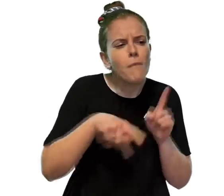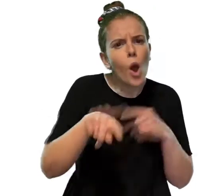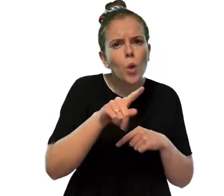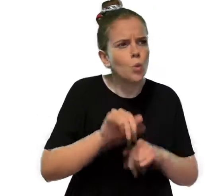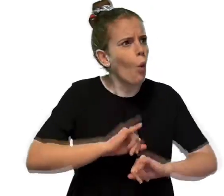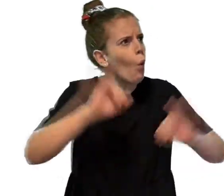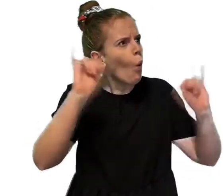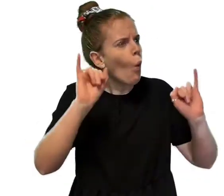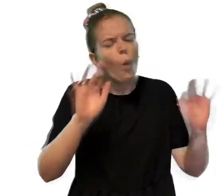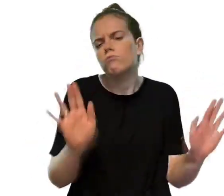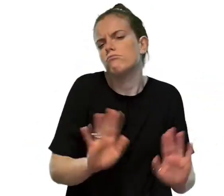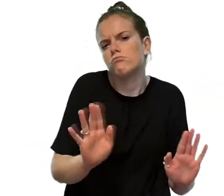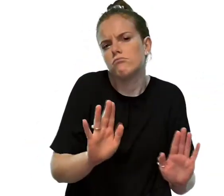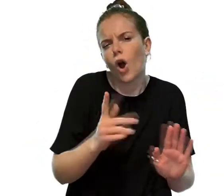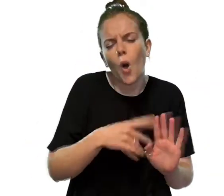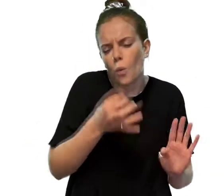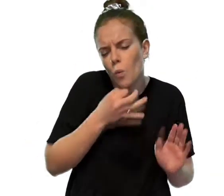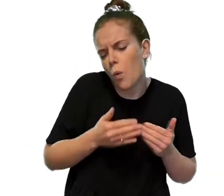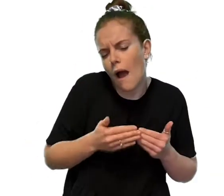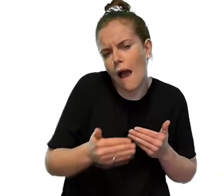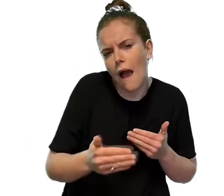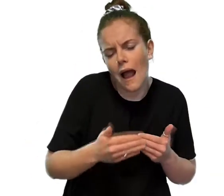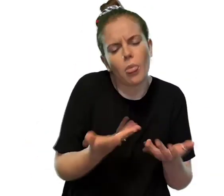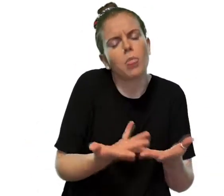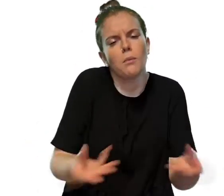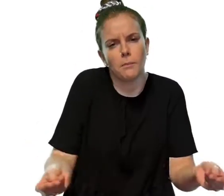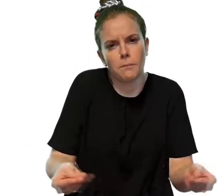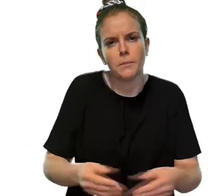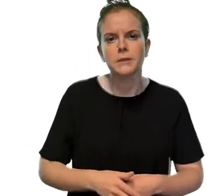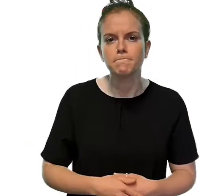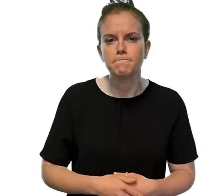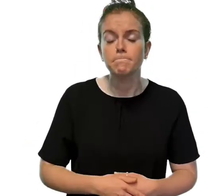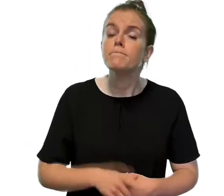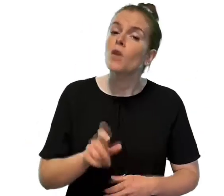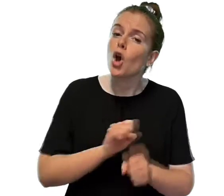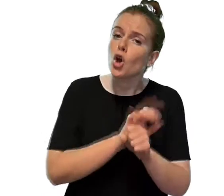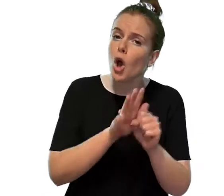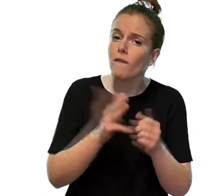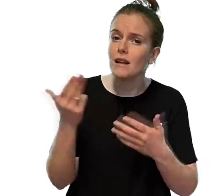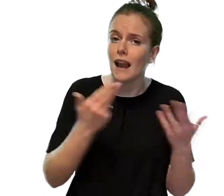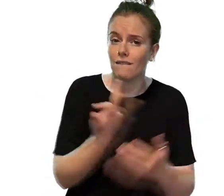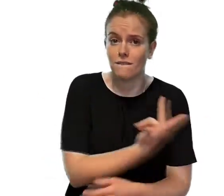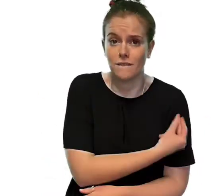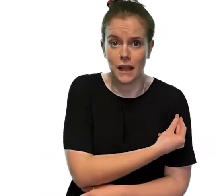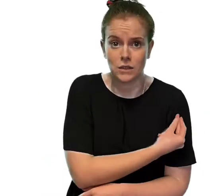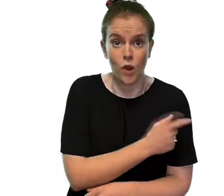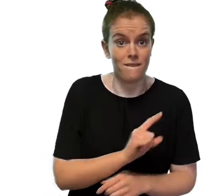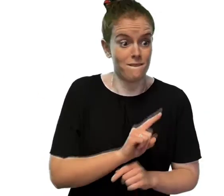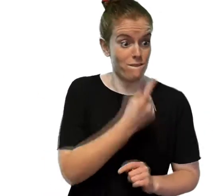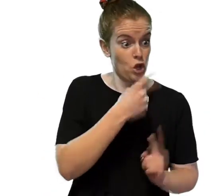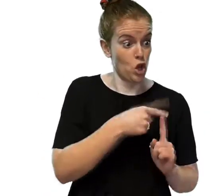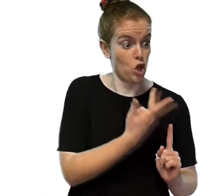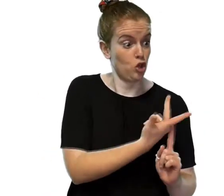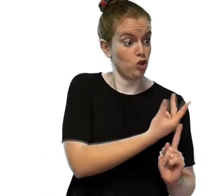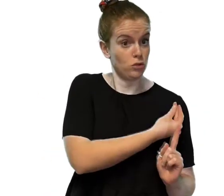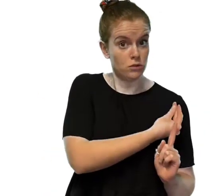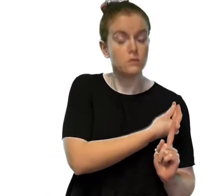The Covid-19 vaccination, after the first vaccination will give you some protection.